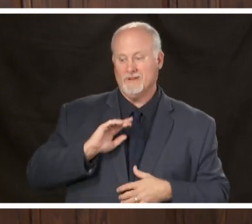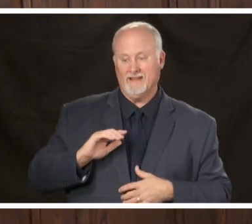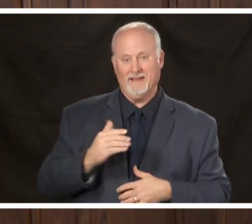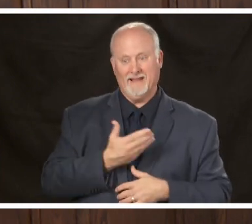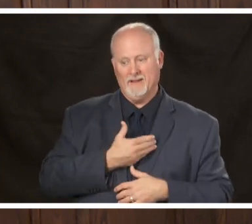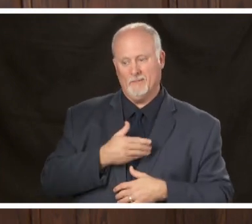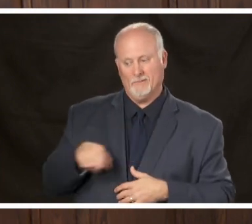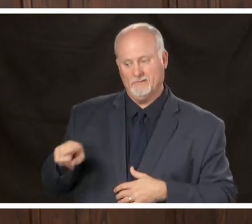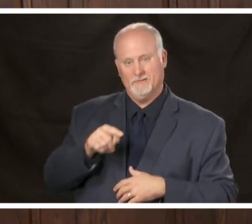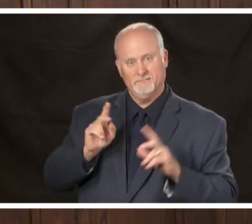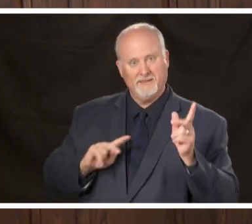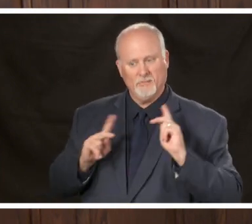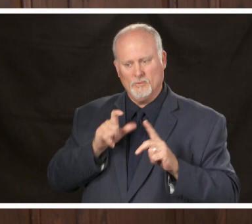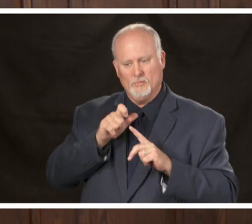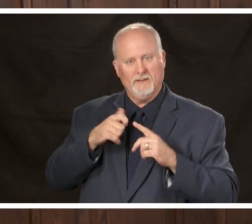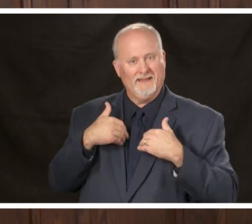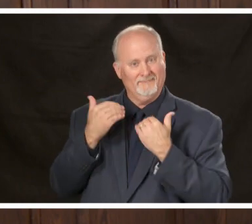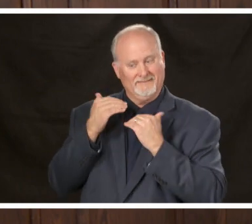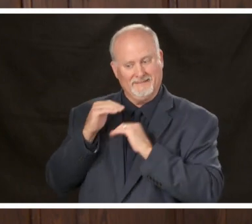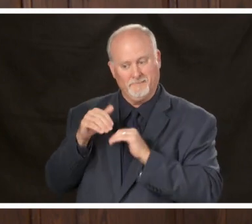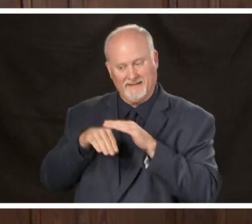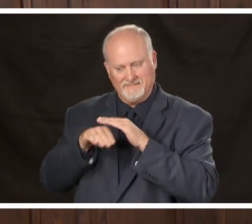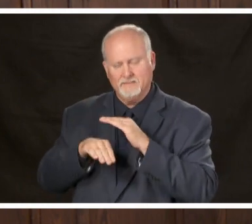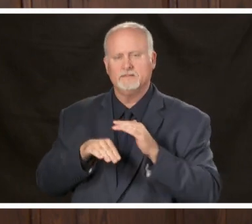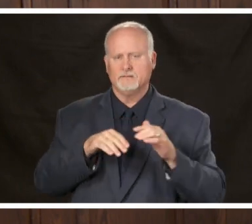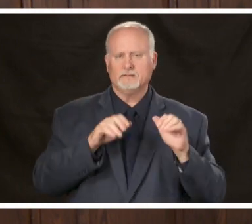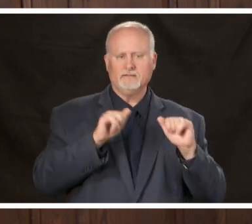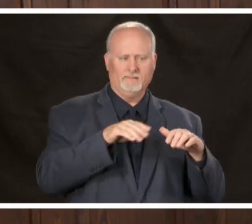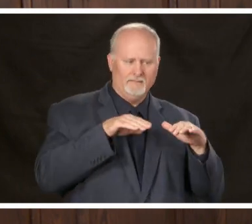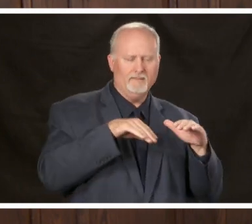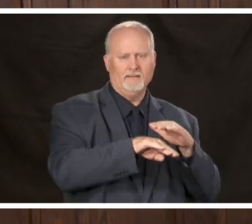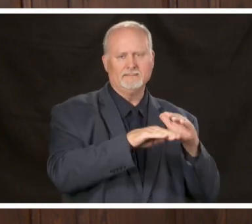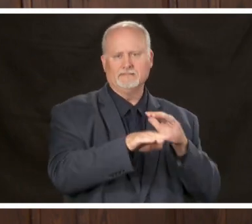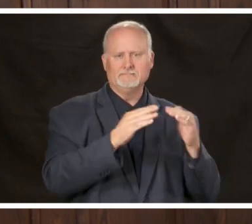have the same access that the rest of the population has and then the third